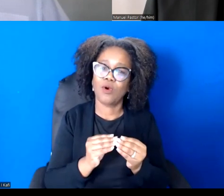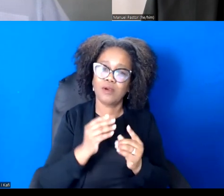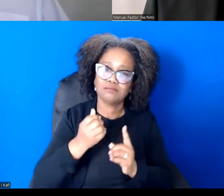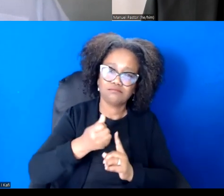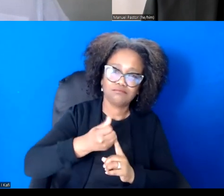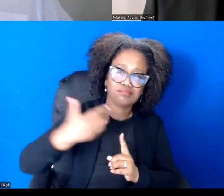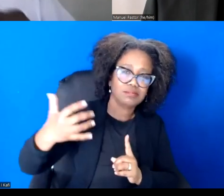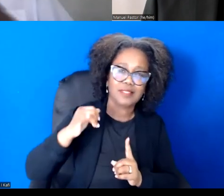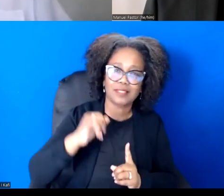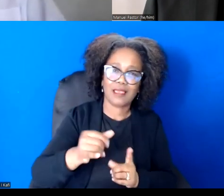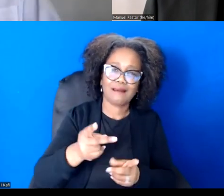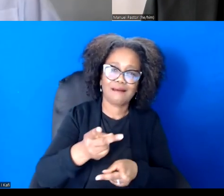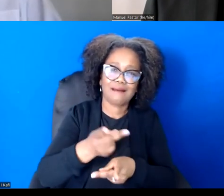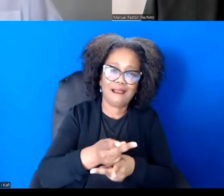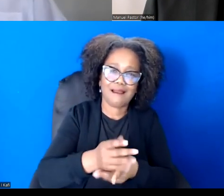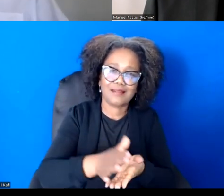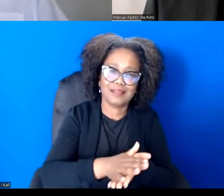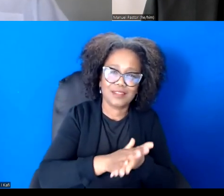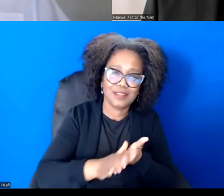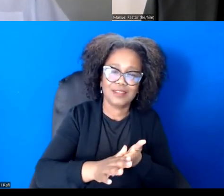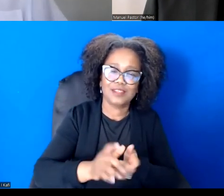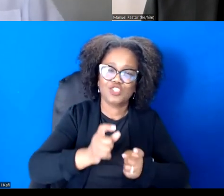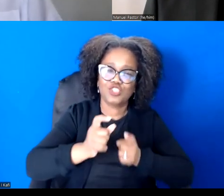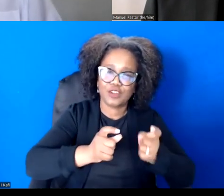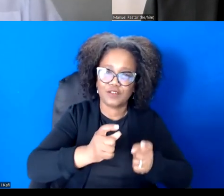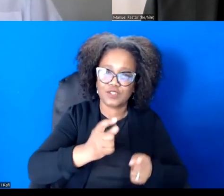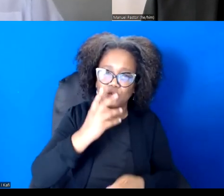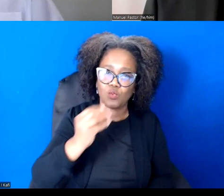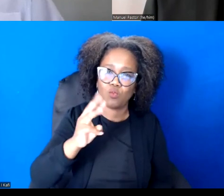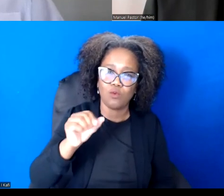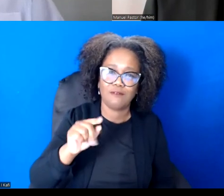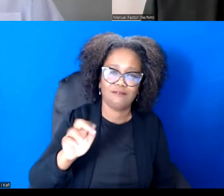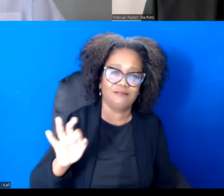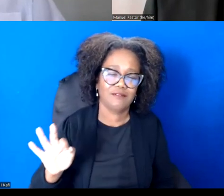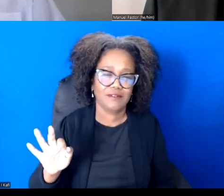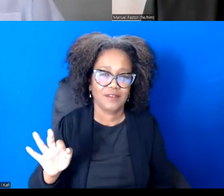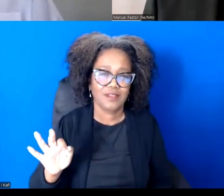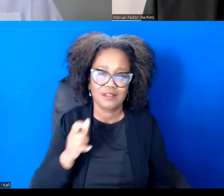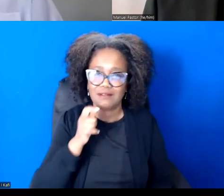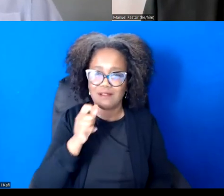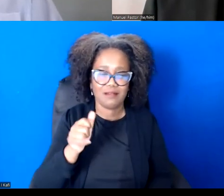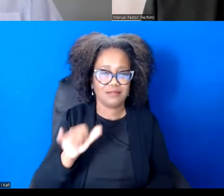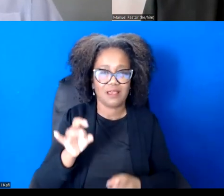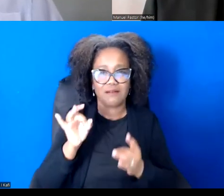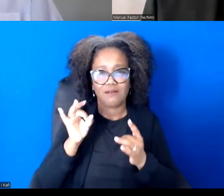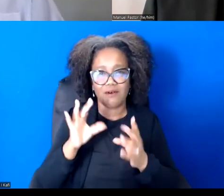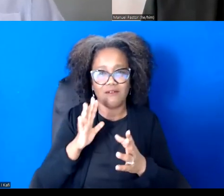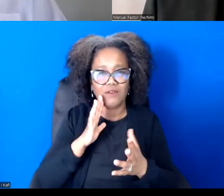And it's not just good for the person is good for the society and good for the planet and